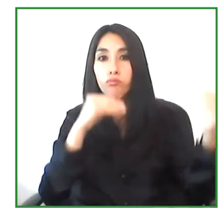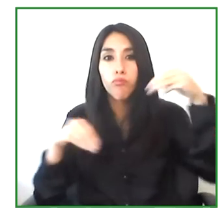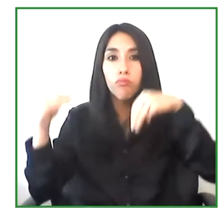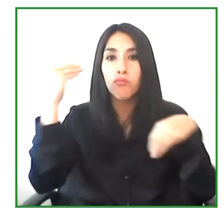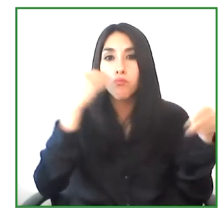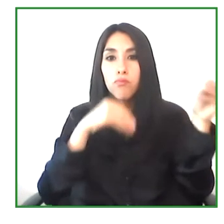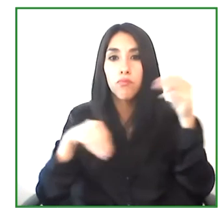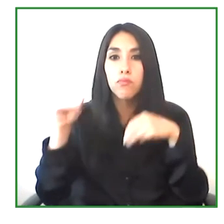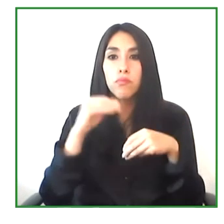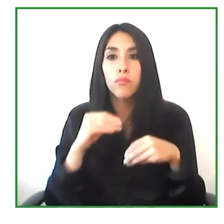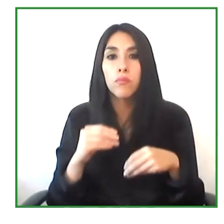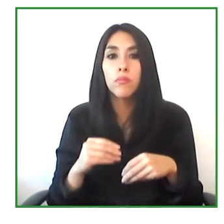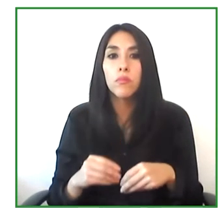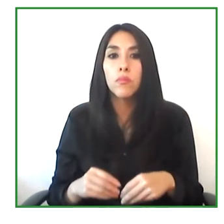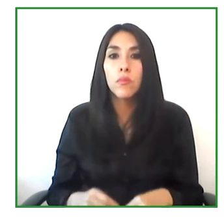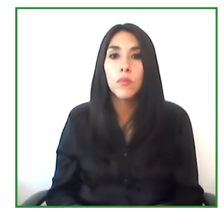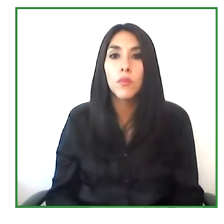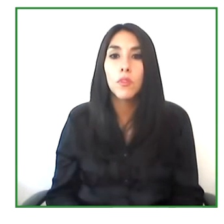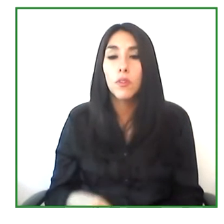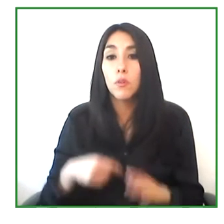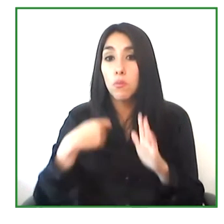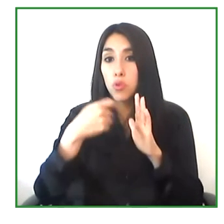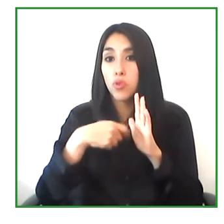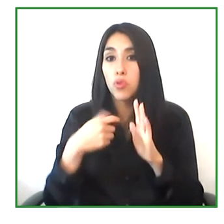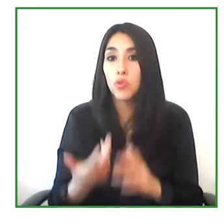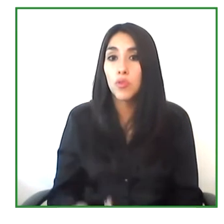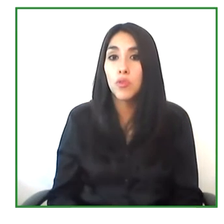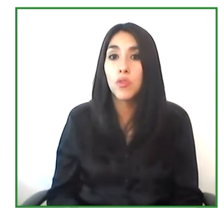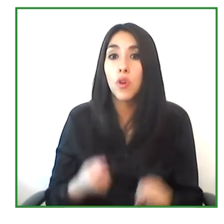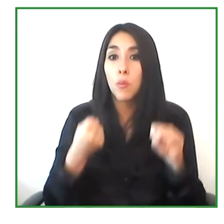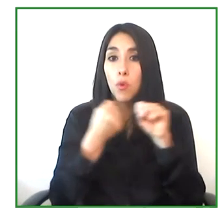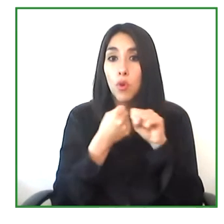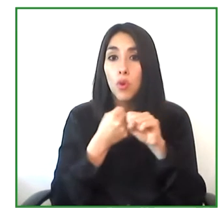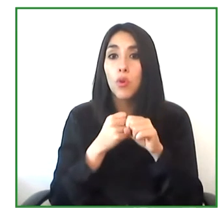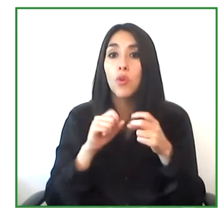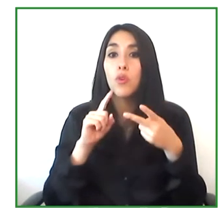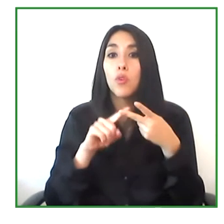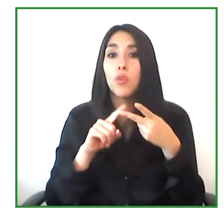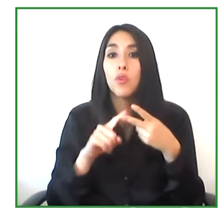we look at the satisfaction as well, just as Guilherme noted.